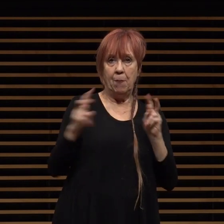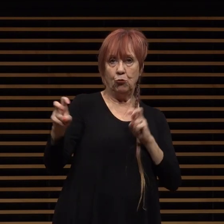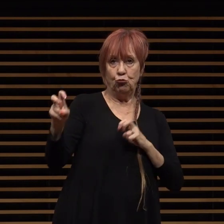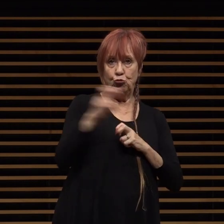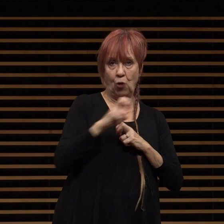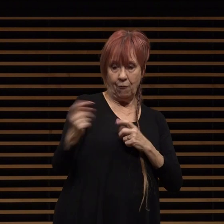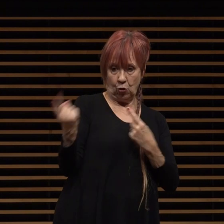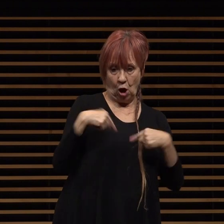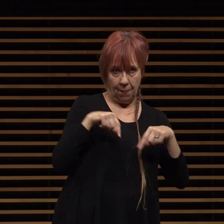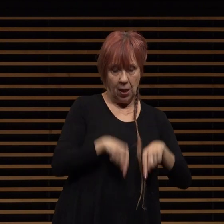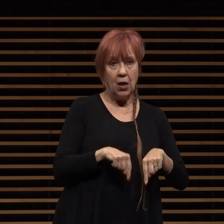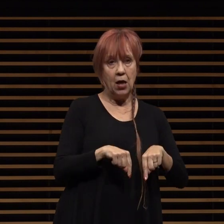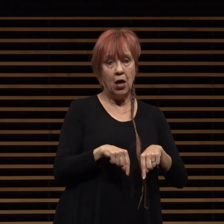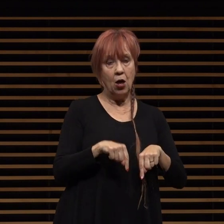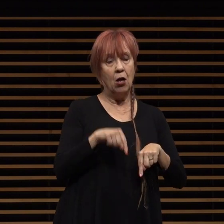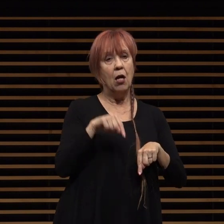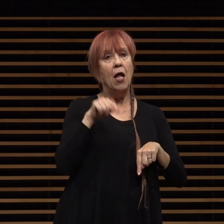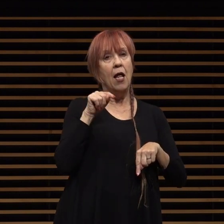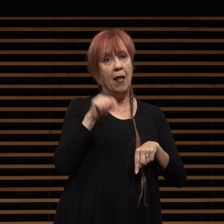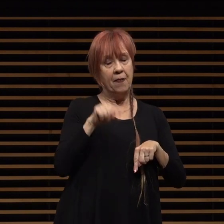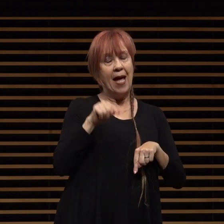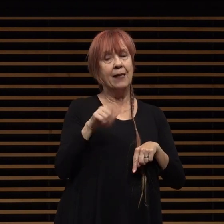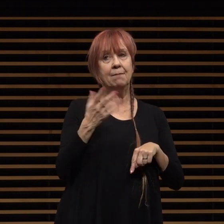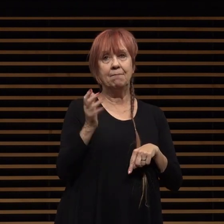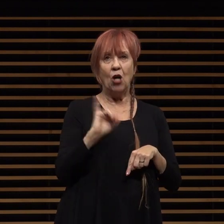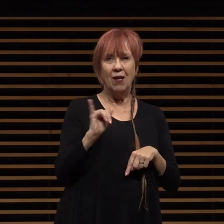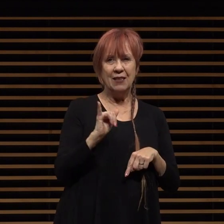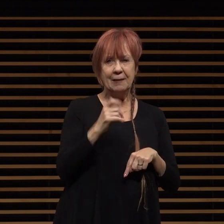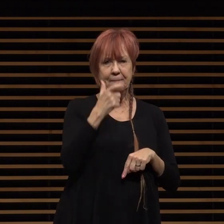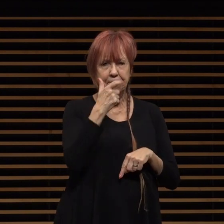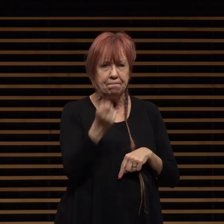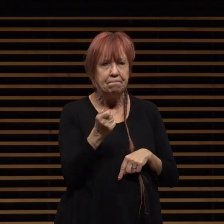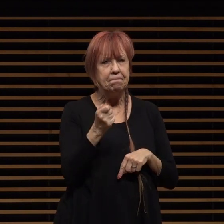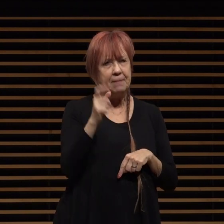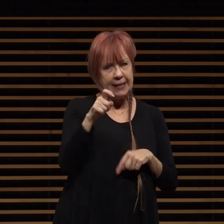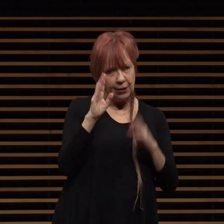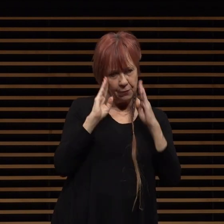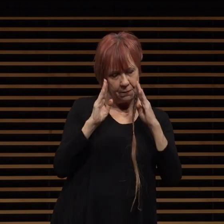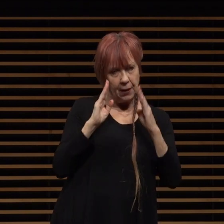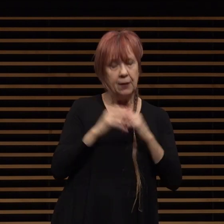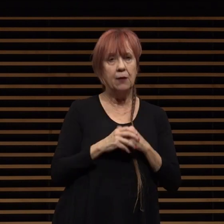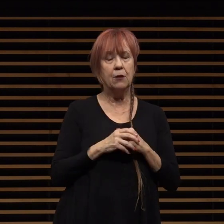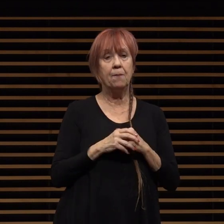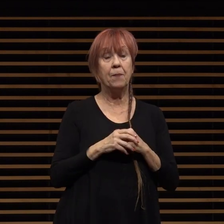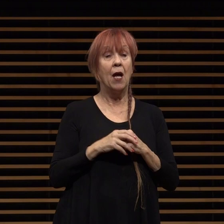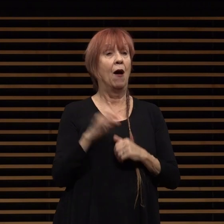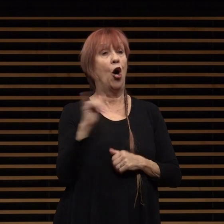is also of particular interest